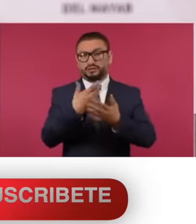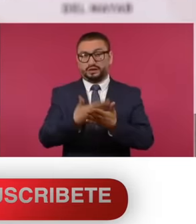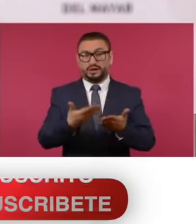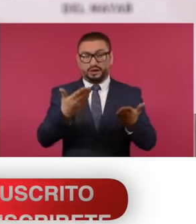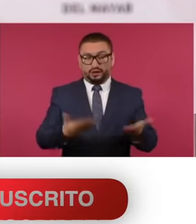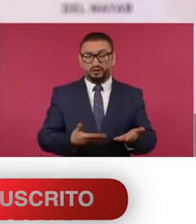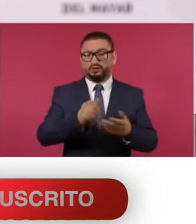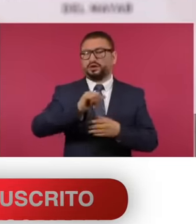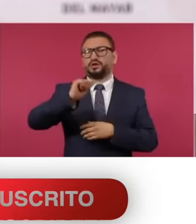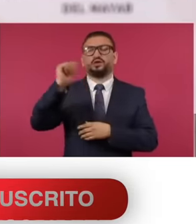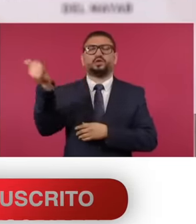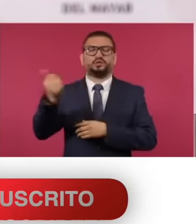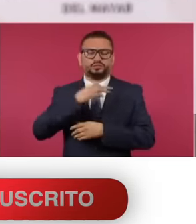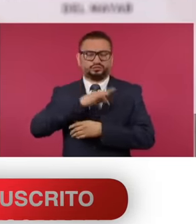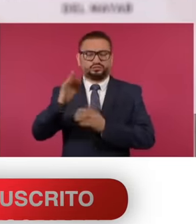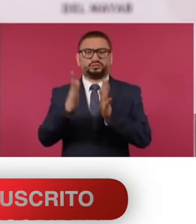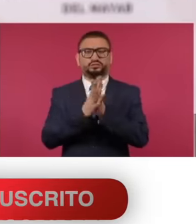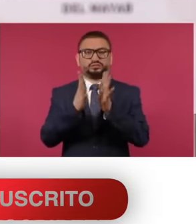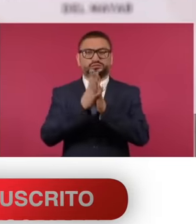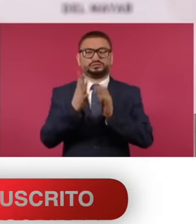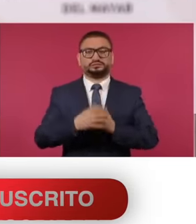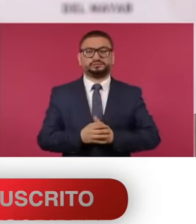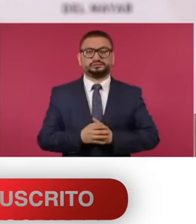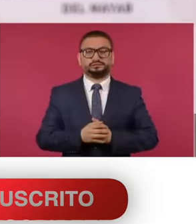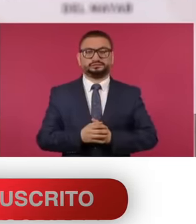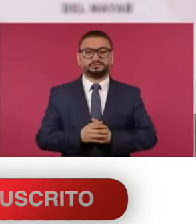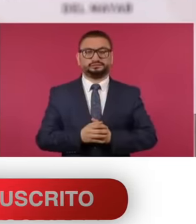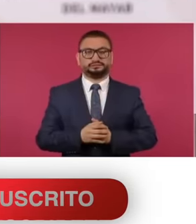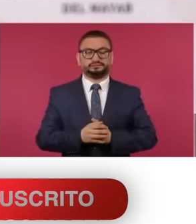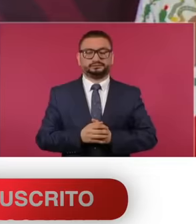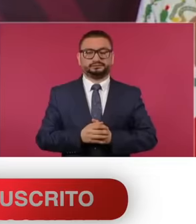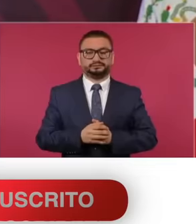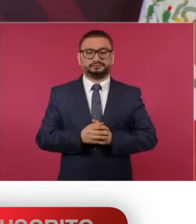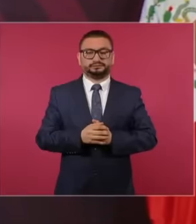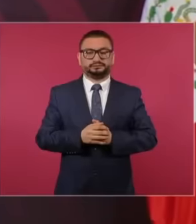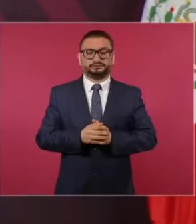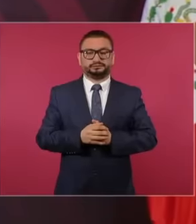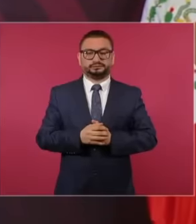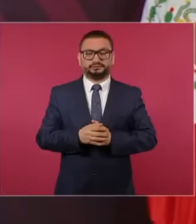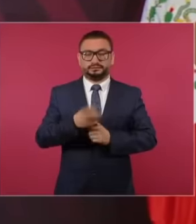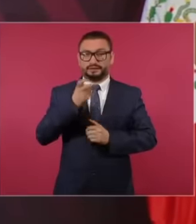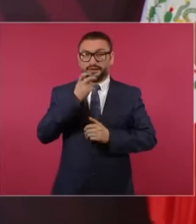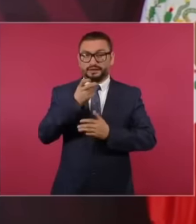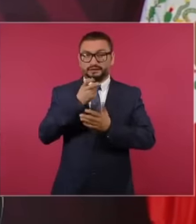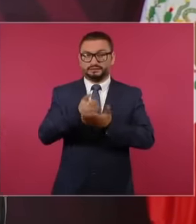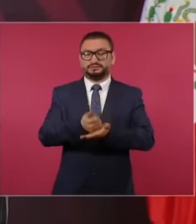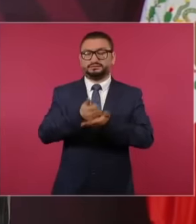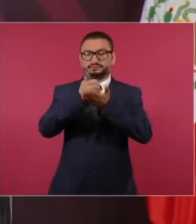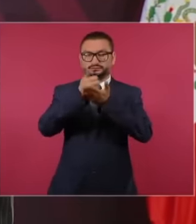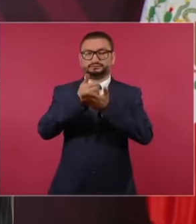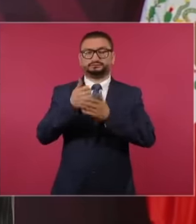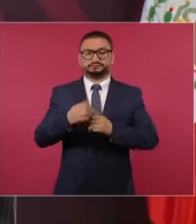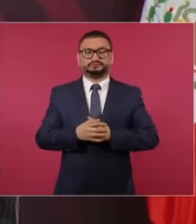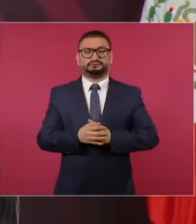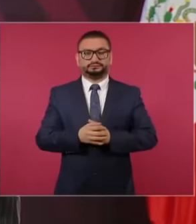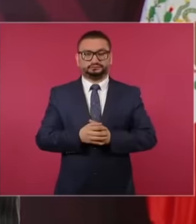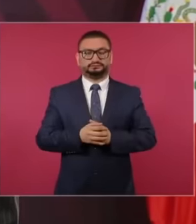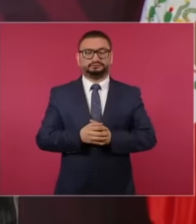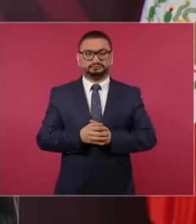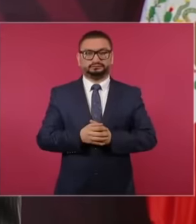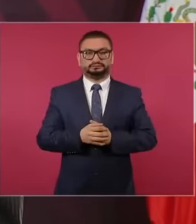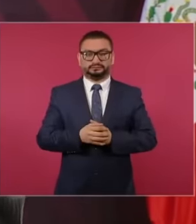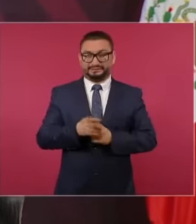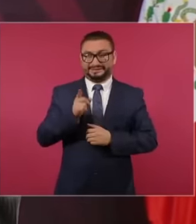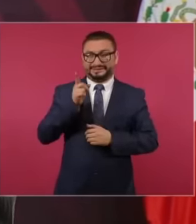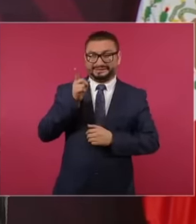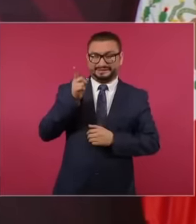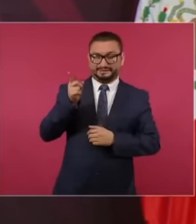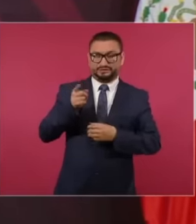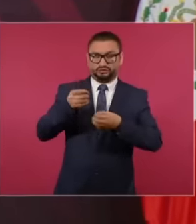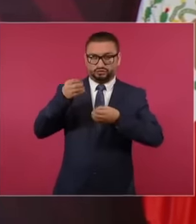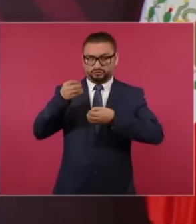others can participate, and that It is going to help and that